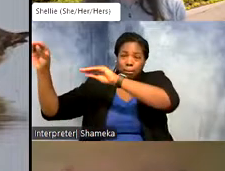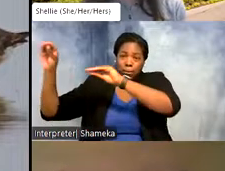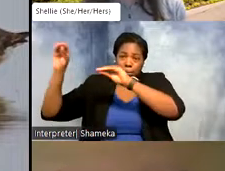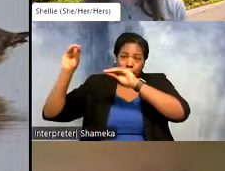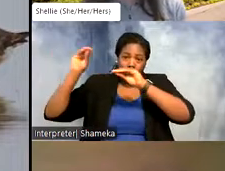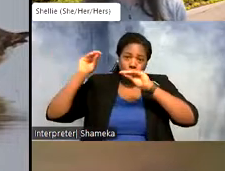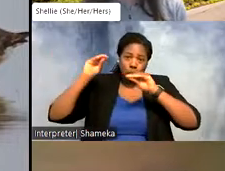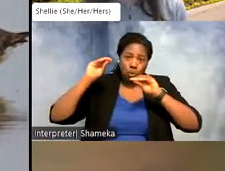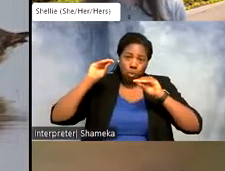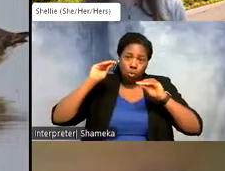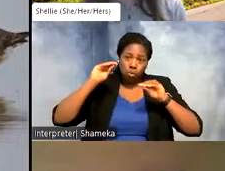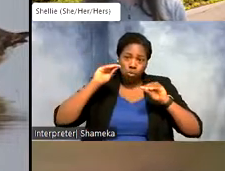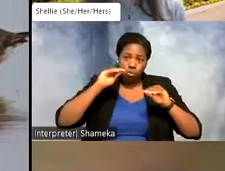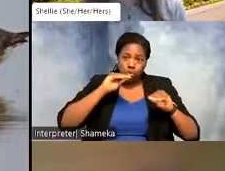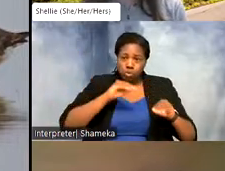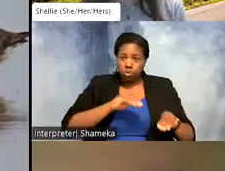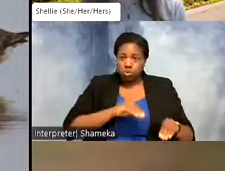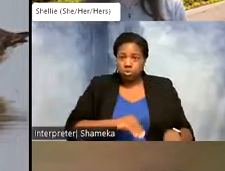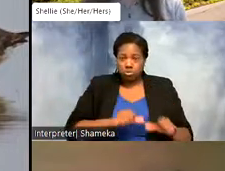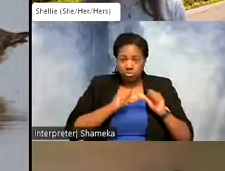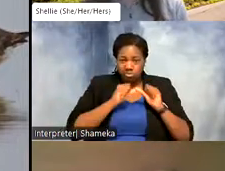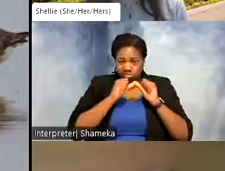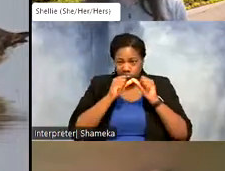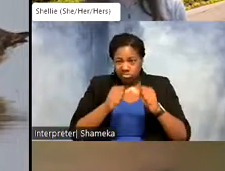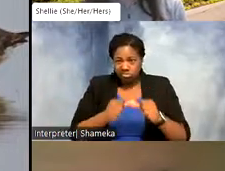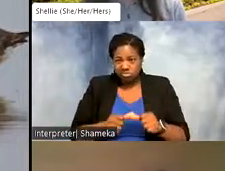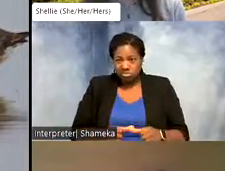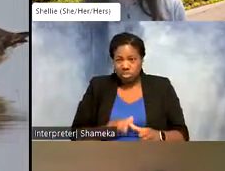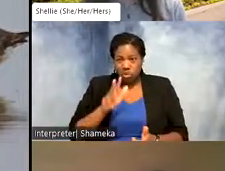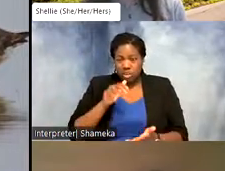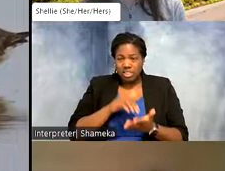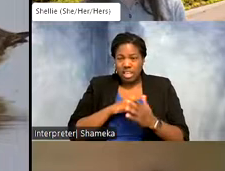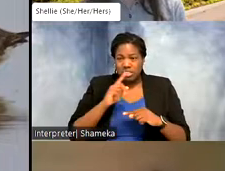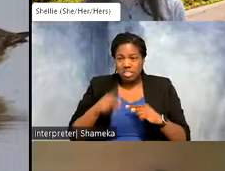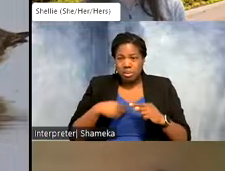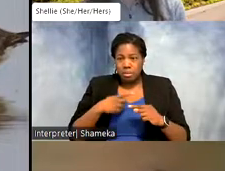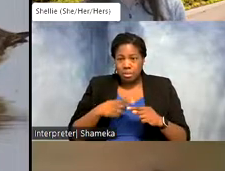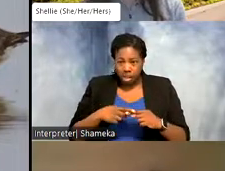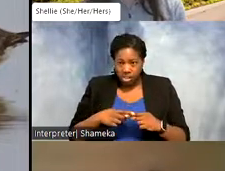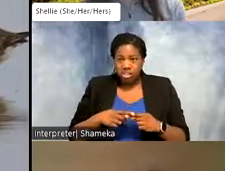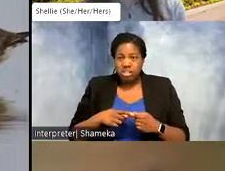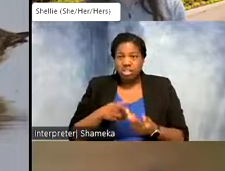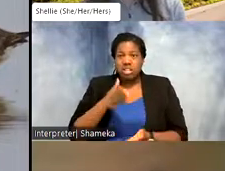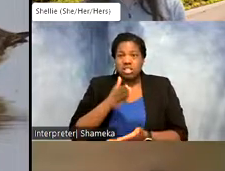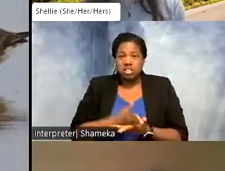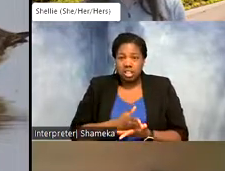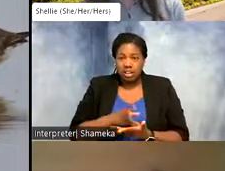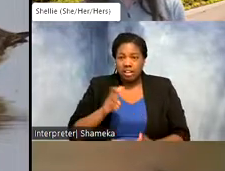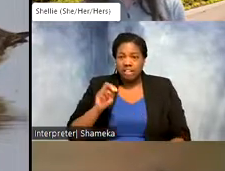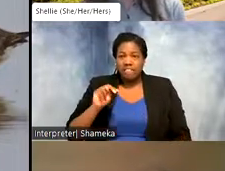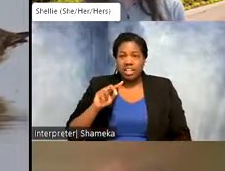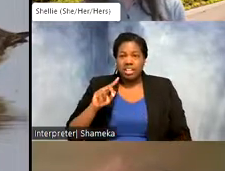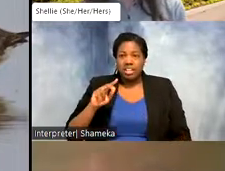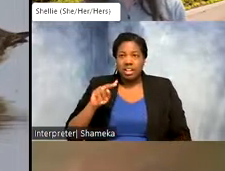around there and it flew non-stop for 3,000 miles until it reached Venezuela. And so the tracker